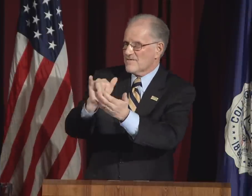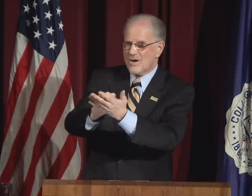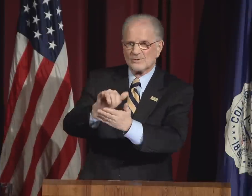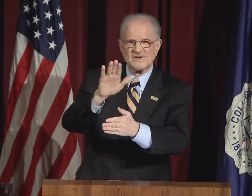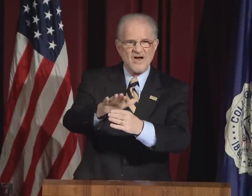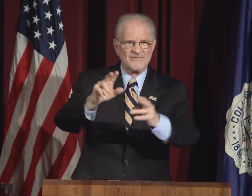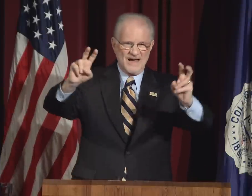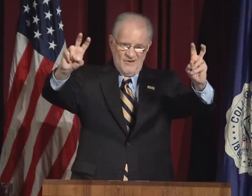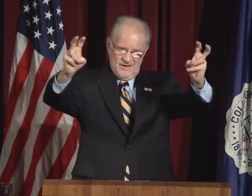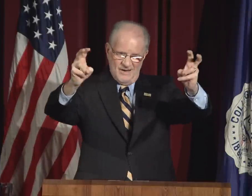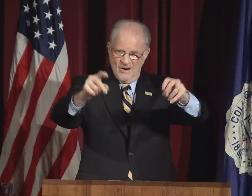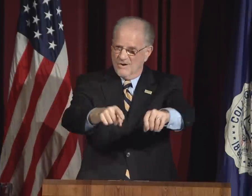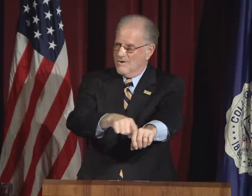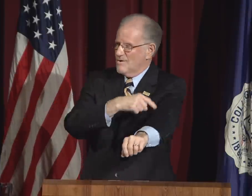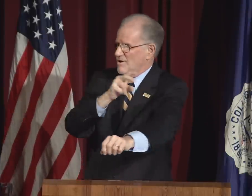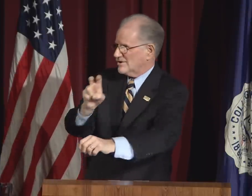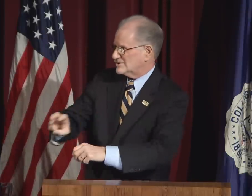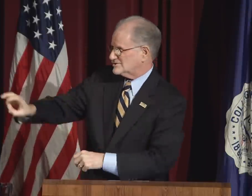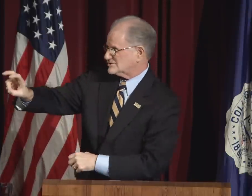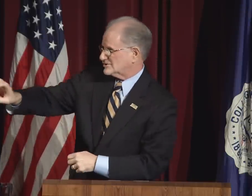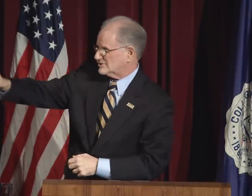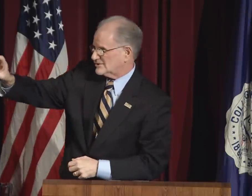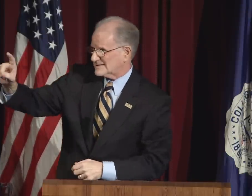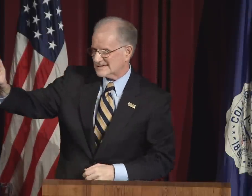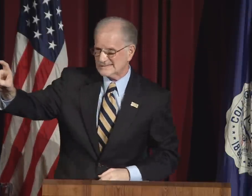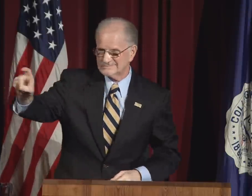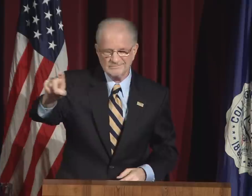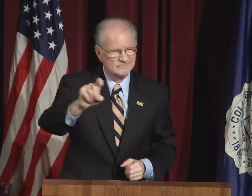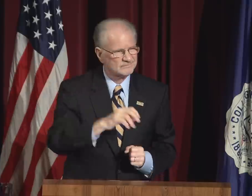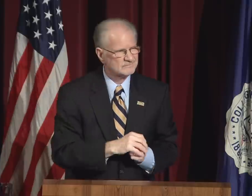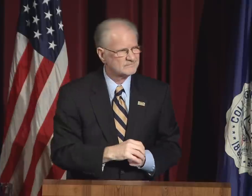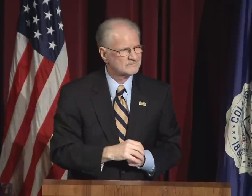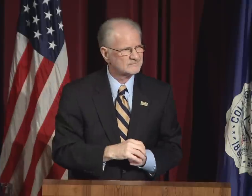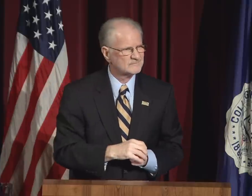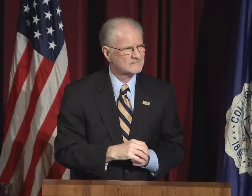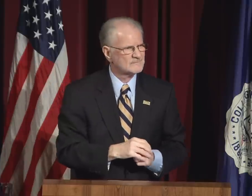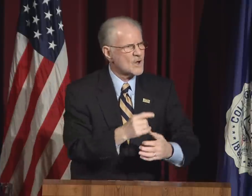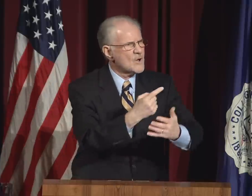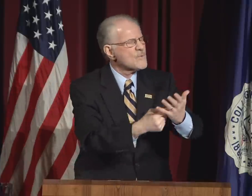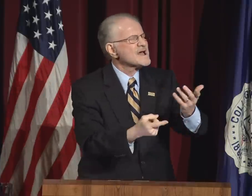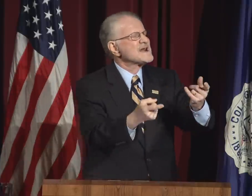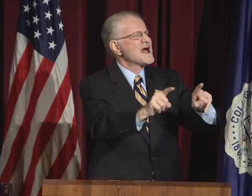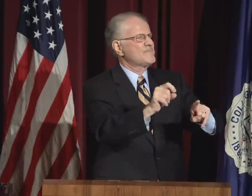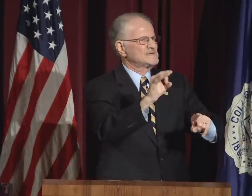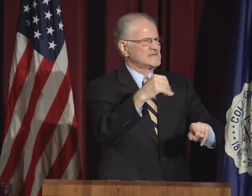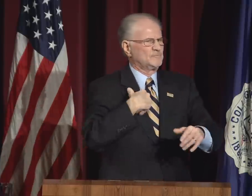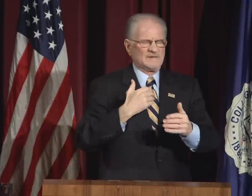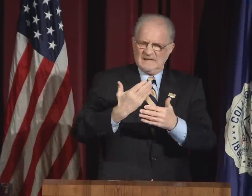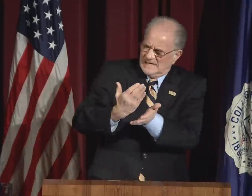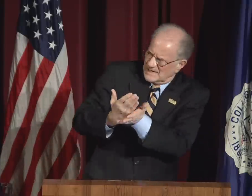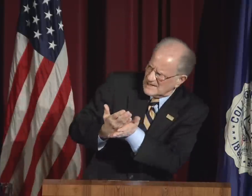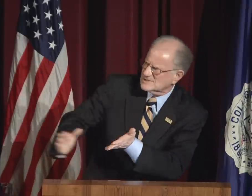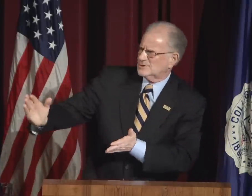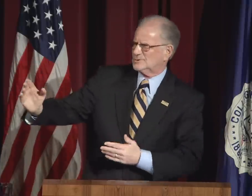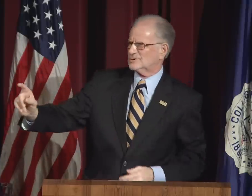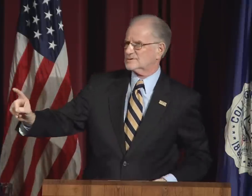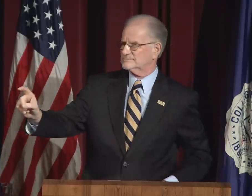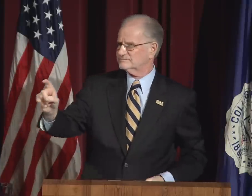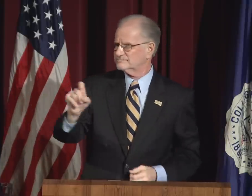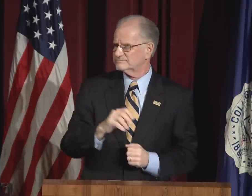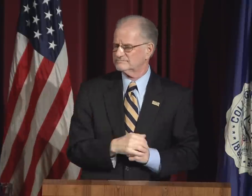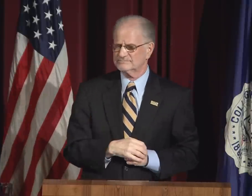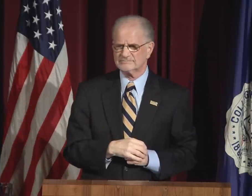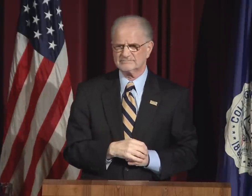Can we not help those on their "long journey?"